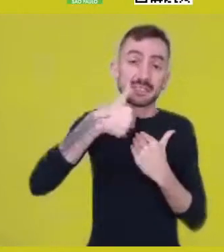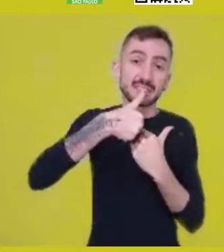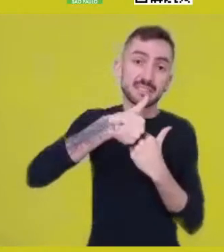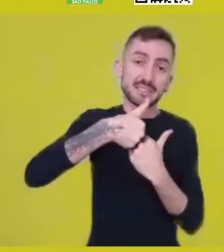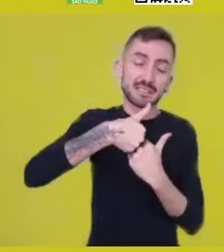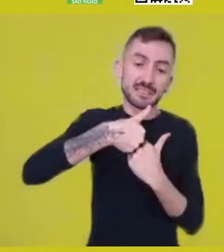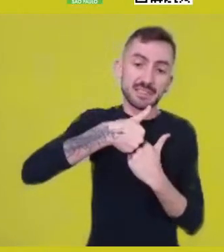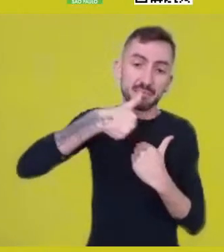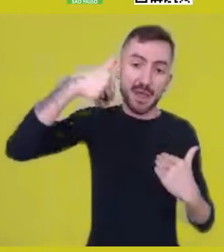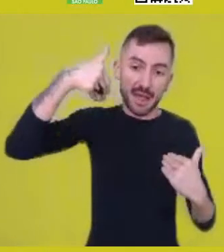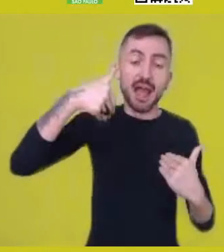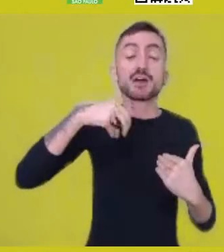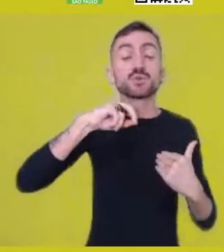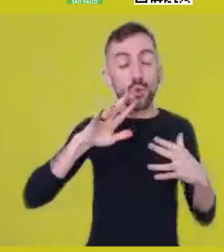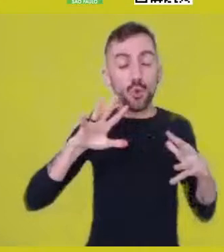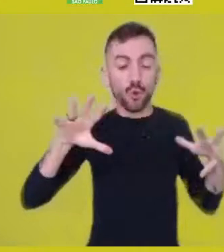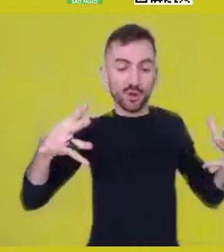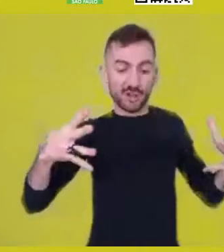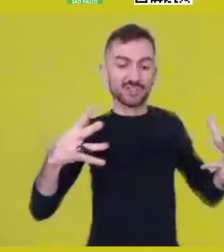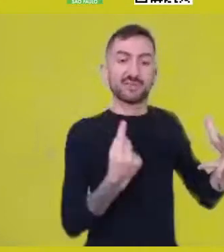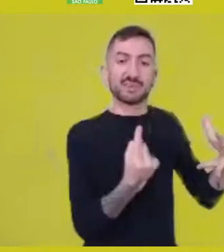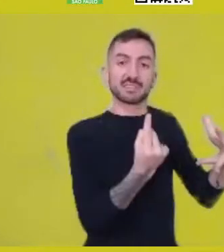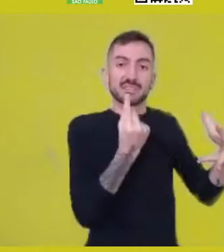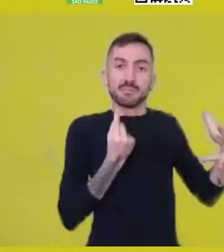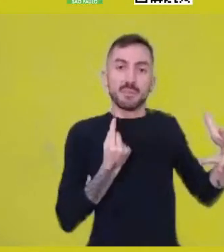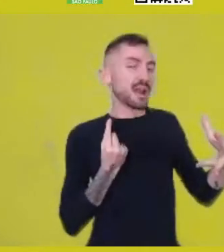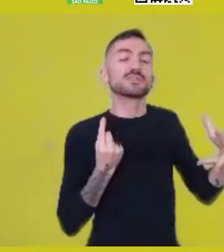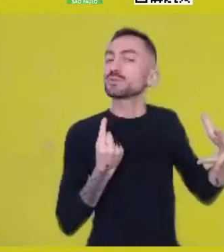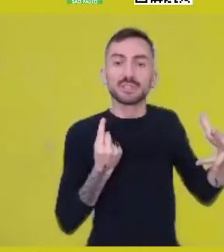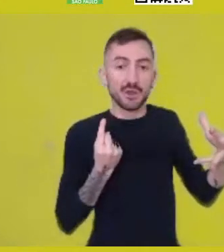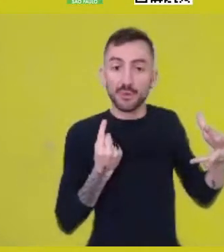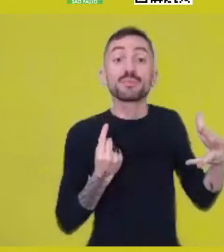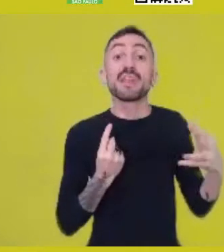communal, collective perspective. No, it’s an individual force